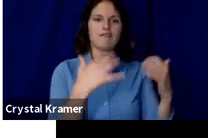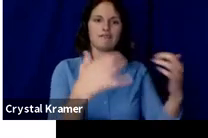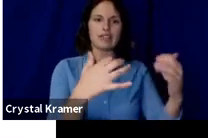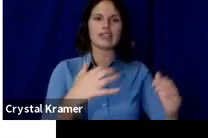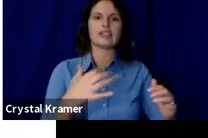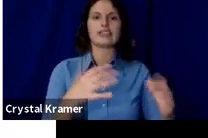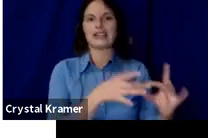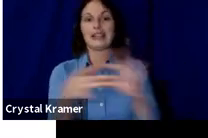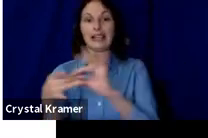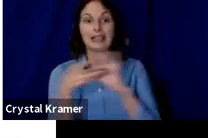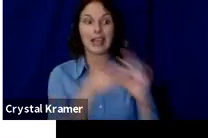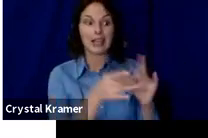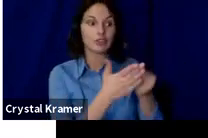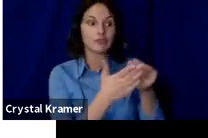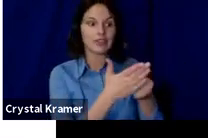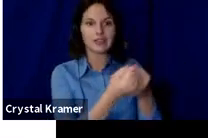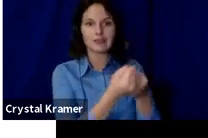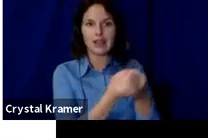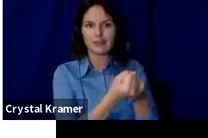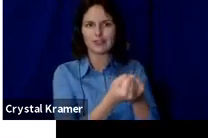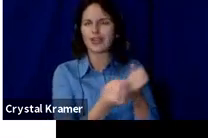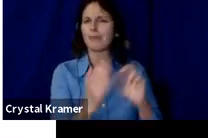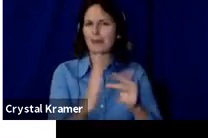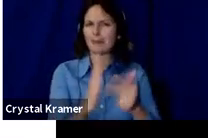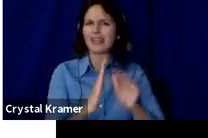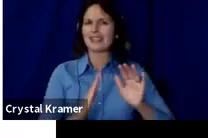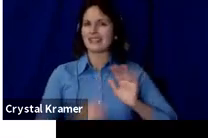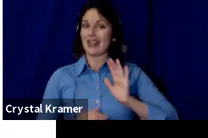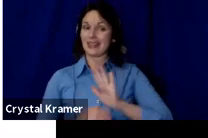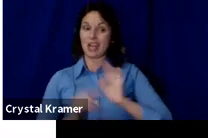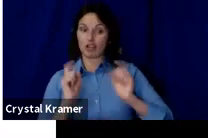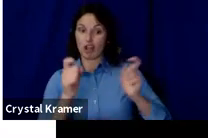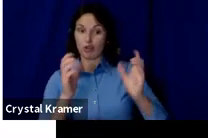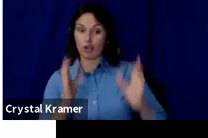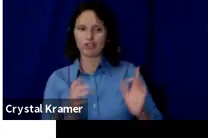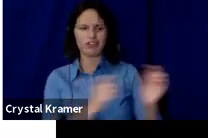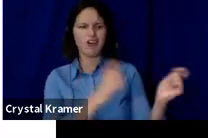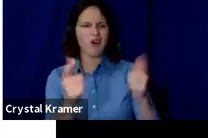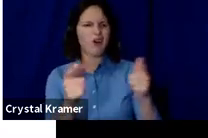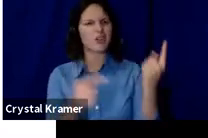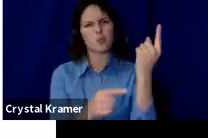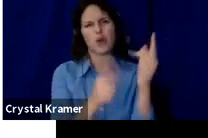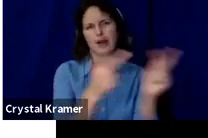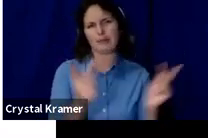We've had a lot of successful campaigns.